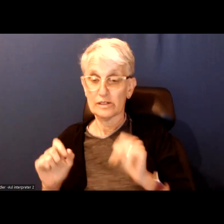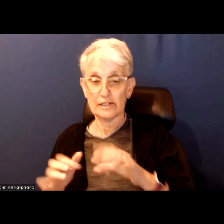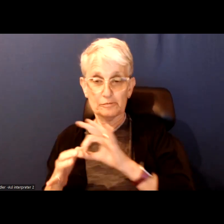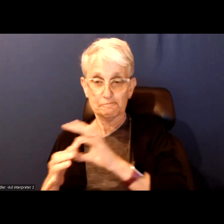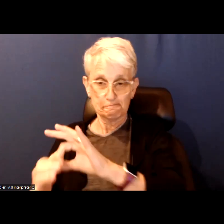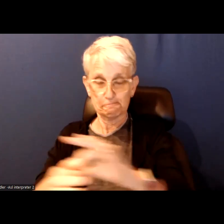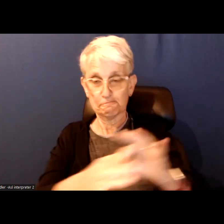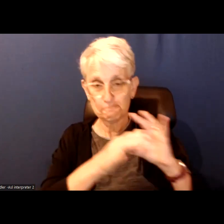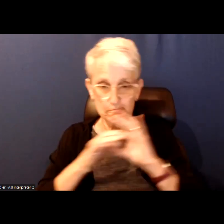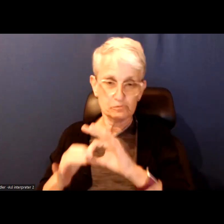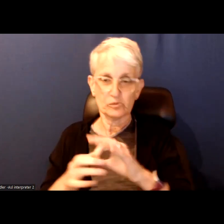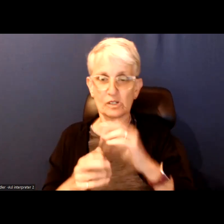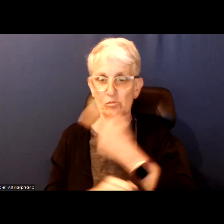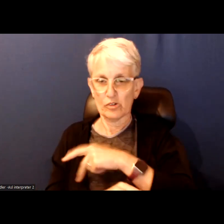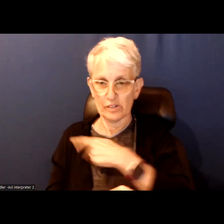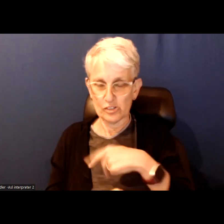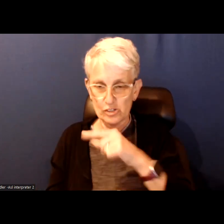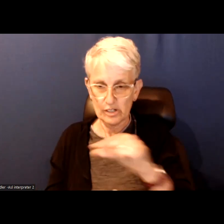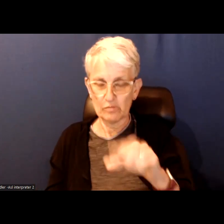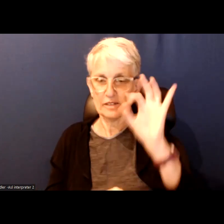with the provincial government or the federal government.